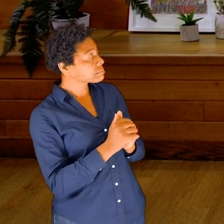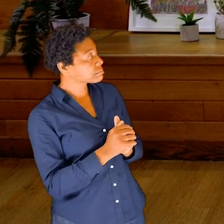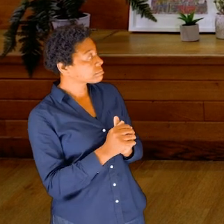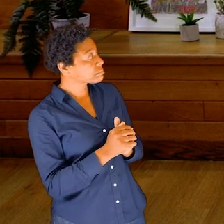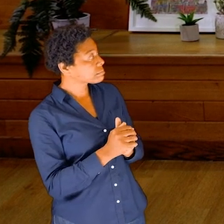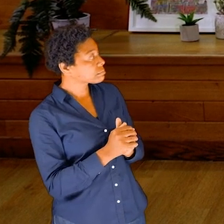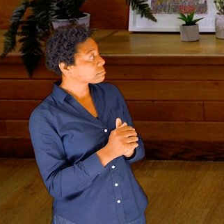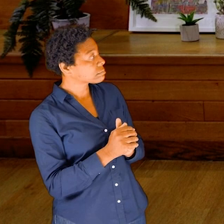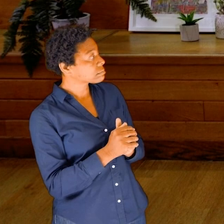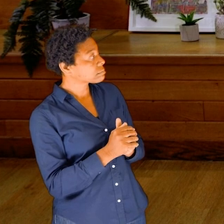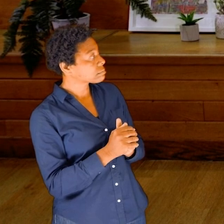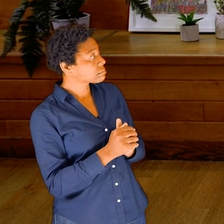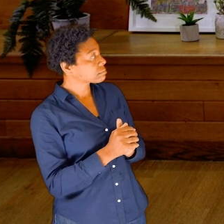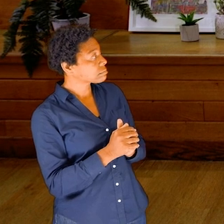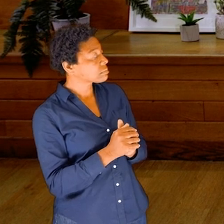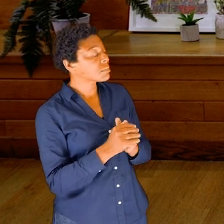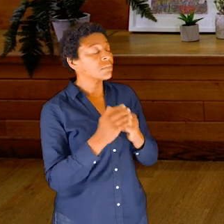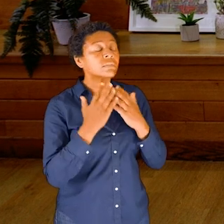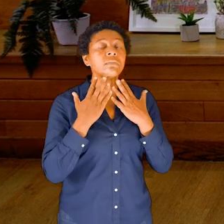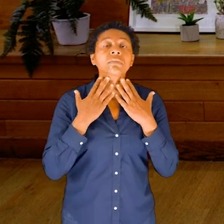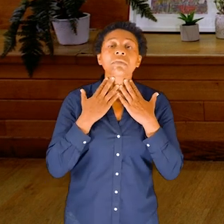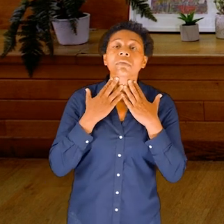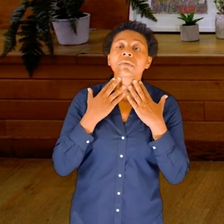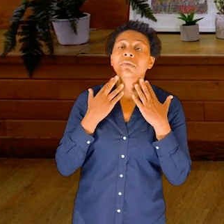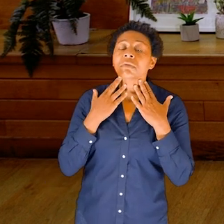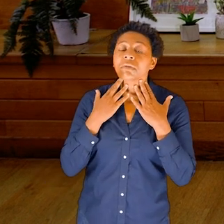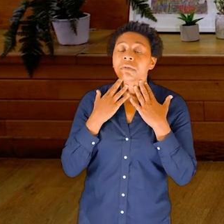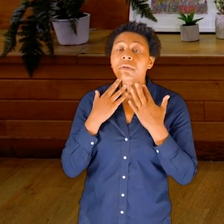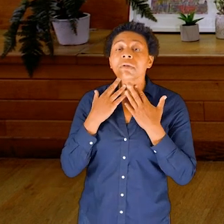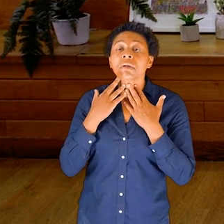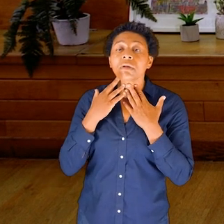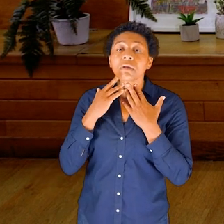And then take your fingertips, very gently with the neck, to the back of the neck.